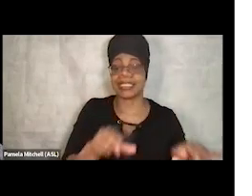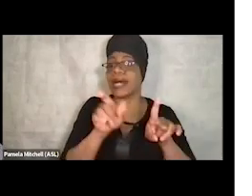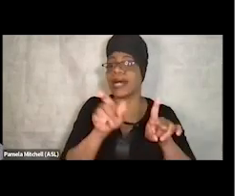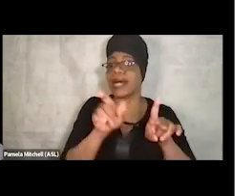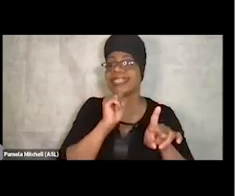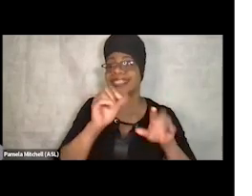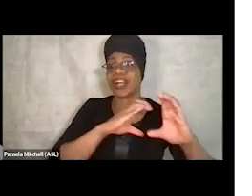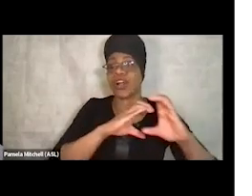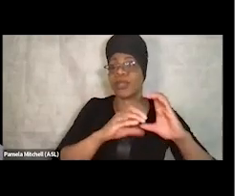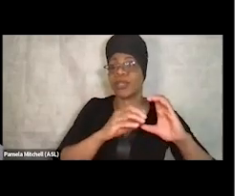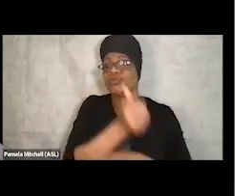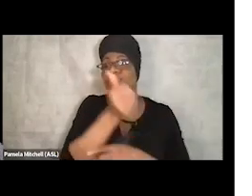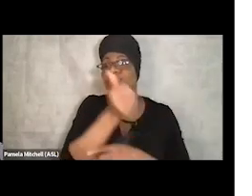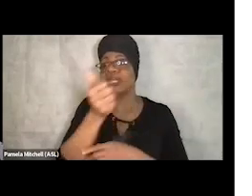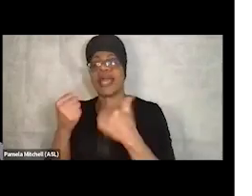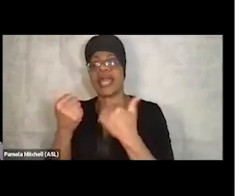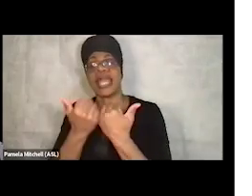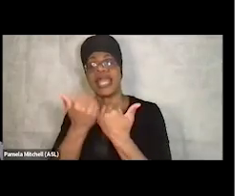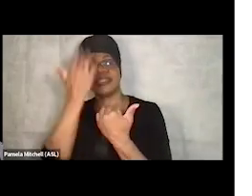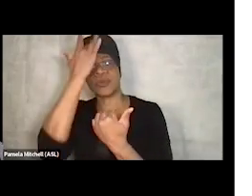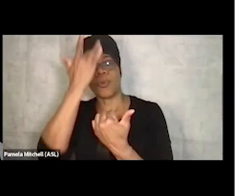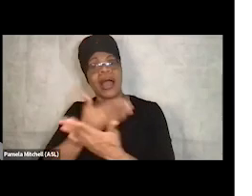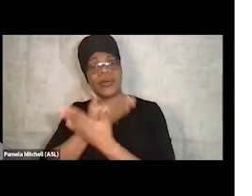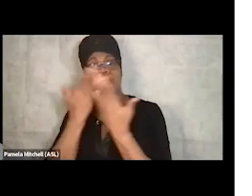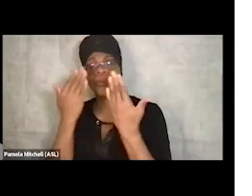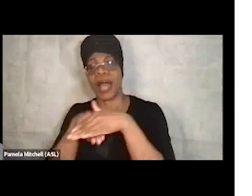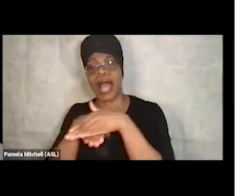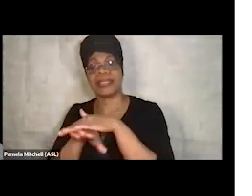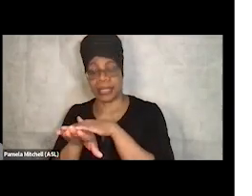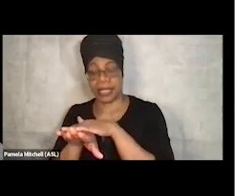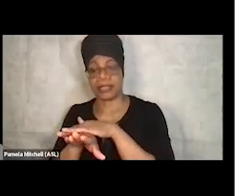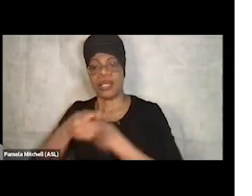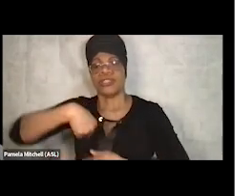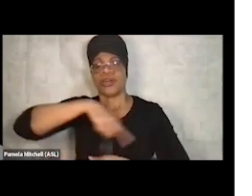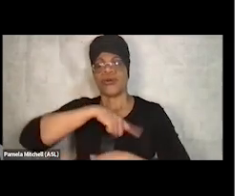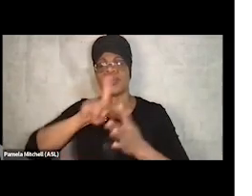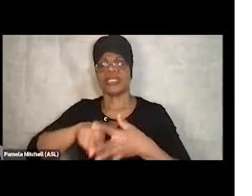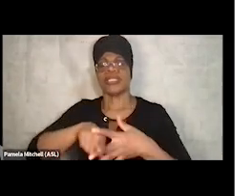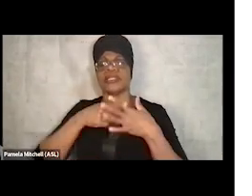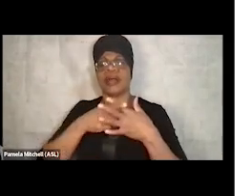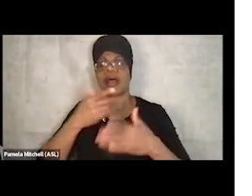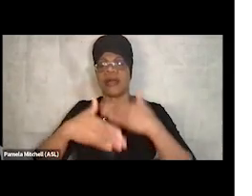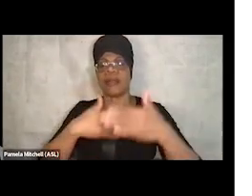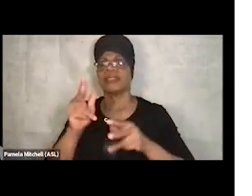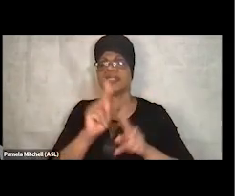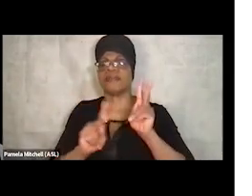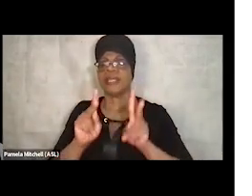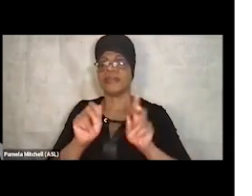and they don't have access to that. So we started a process where people could refer directly through the electronic health record